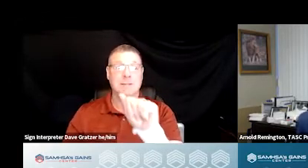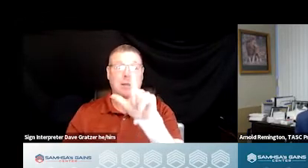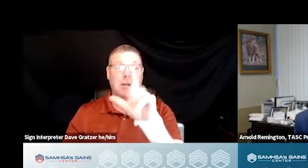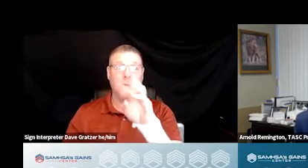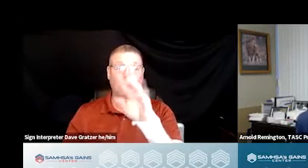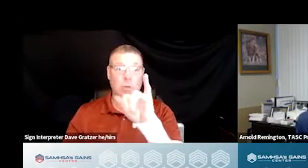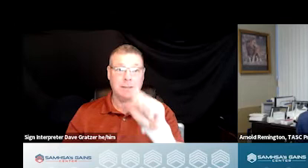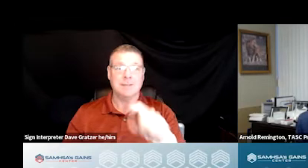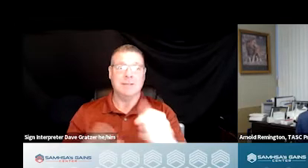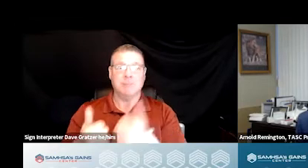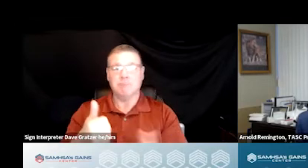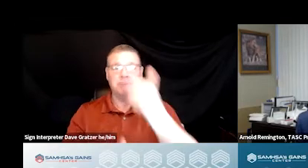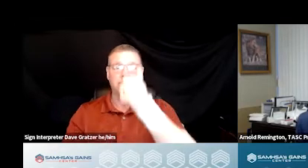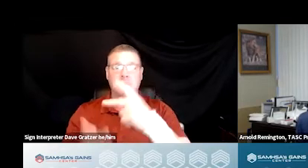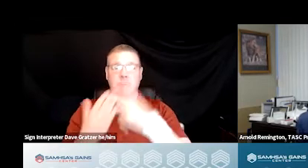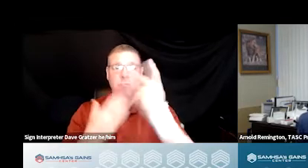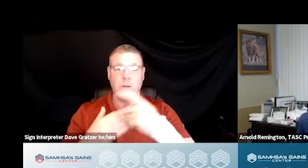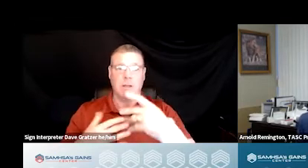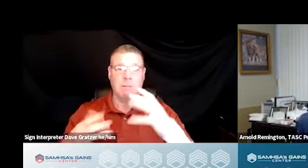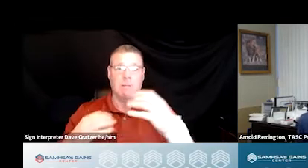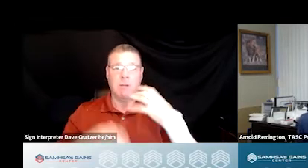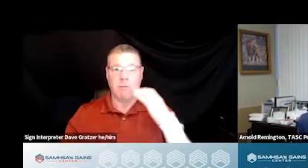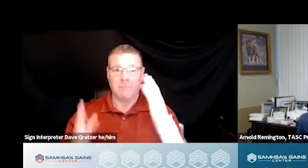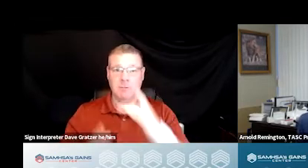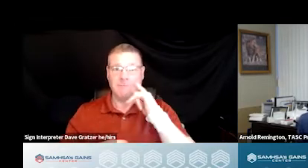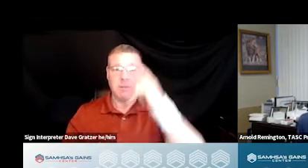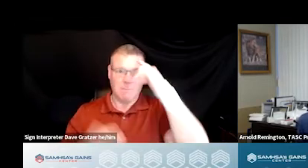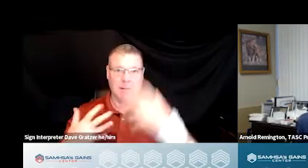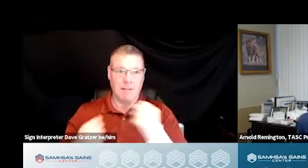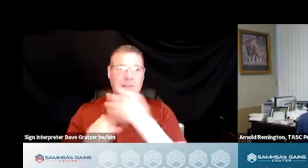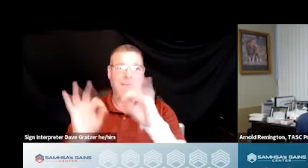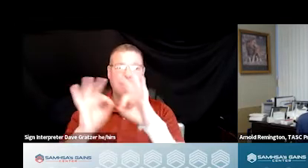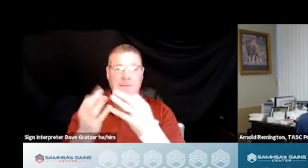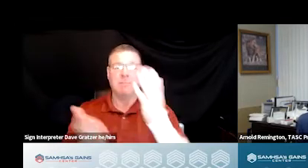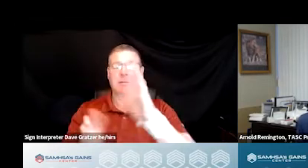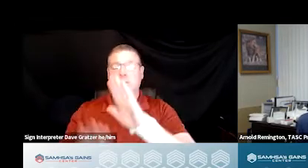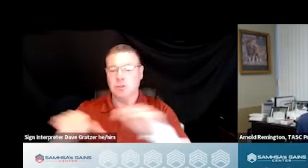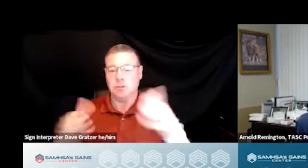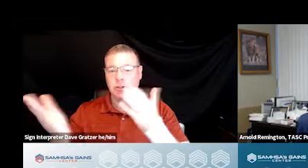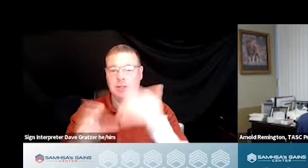of Mental Health, Medical, and Crisis Services at the Family and Children's Services in Tulsa, Oklahoma.